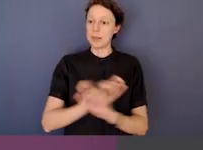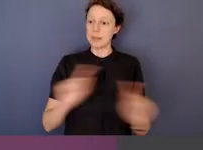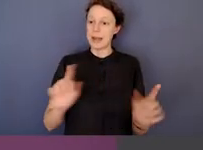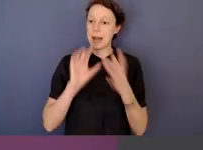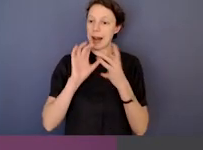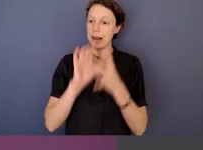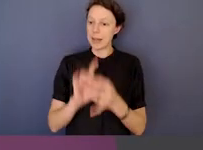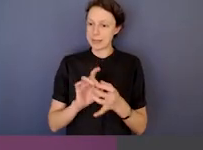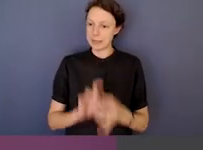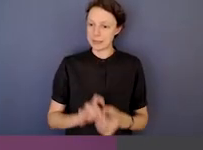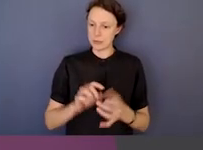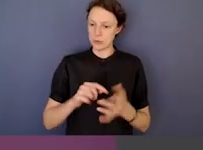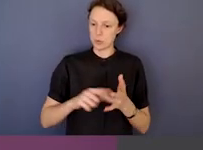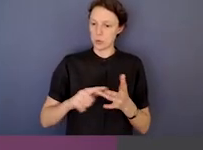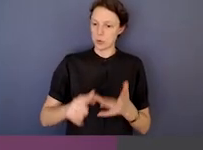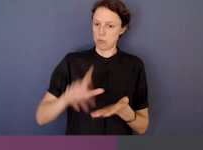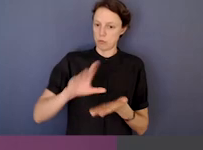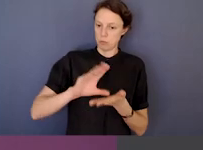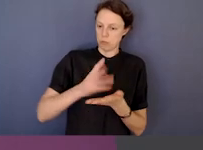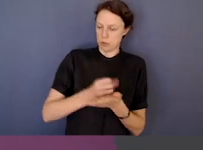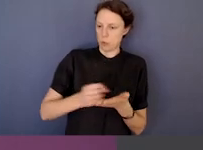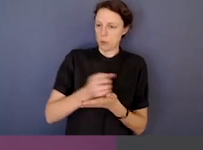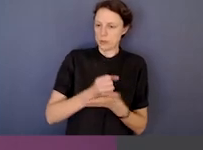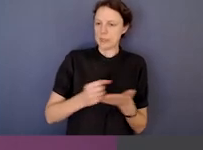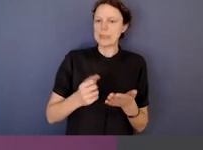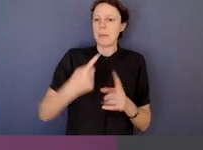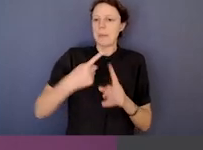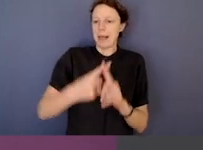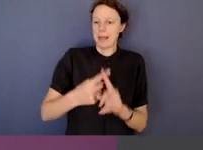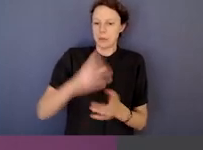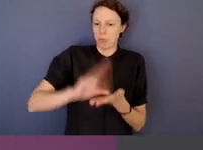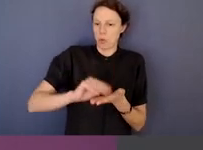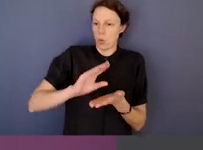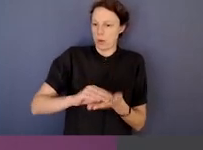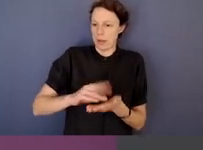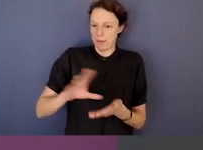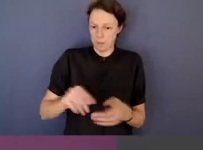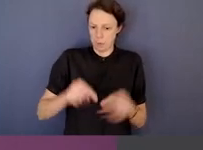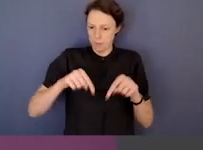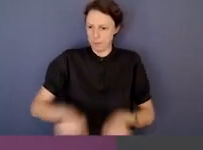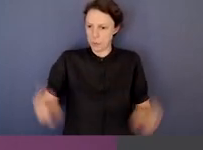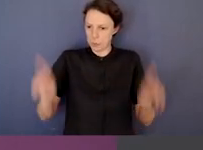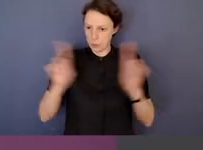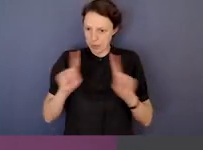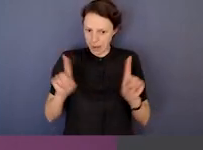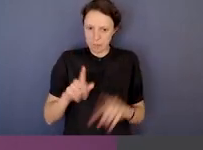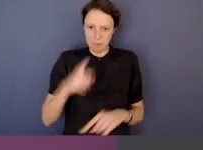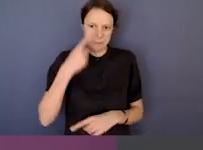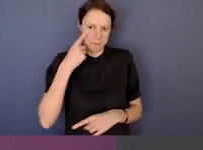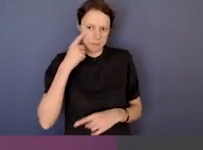that people have mentioned today, as well as a link to the recording of today's webinar so keep an eye out for that in your inbox.